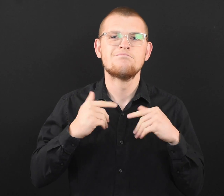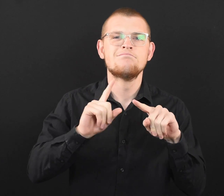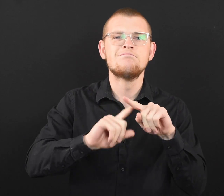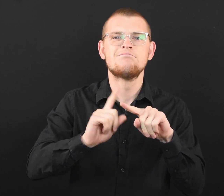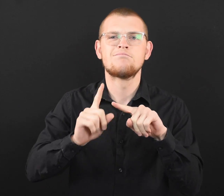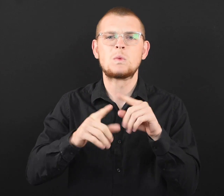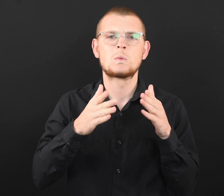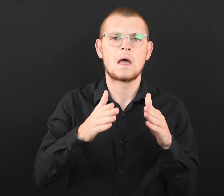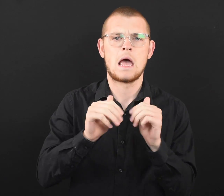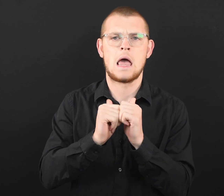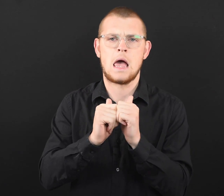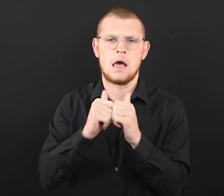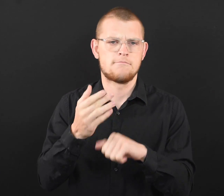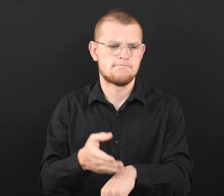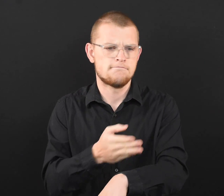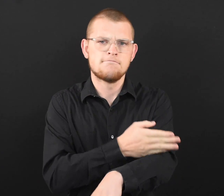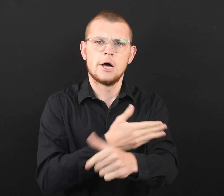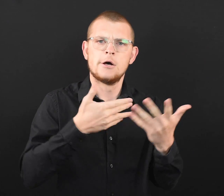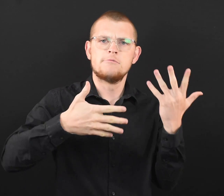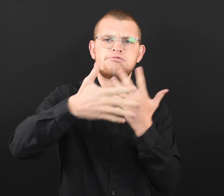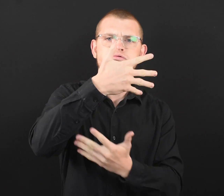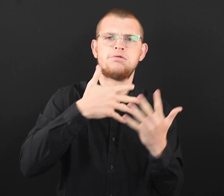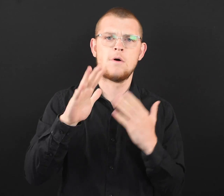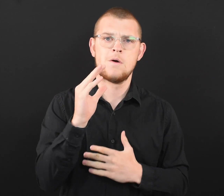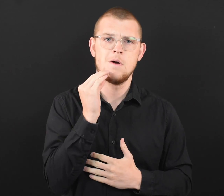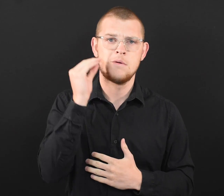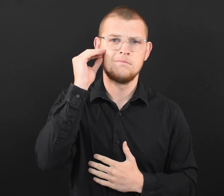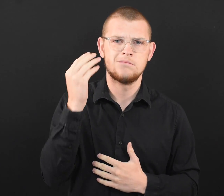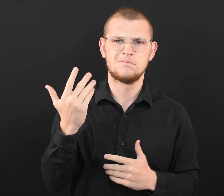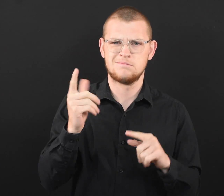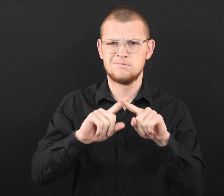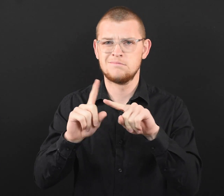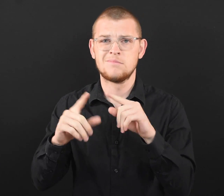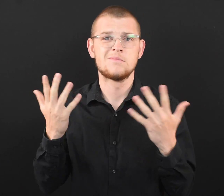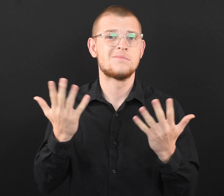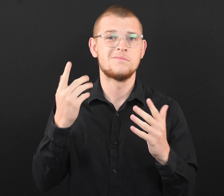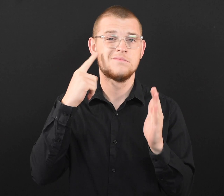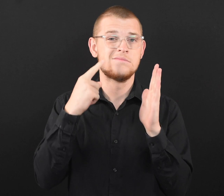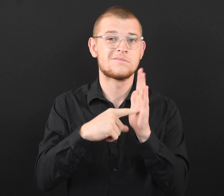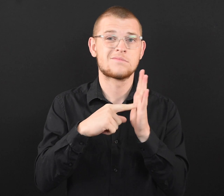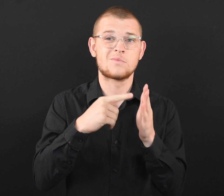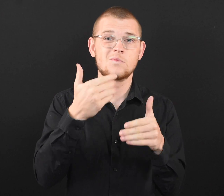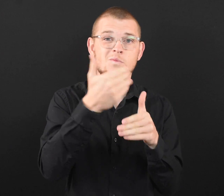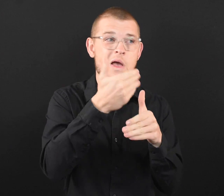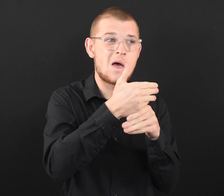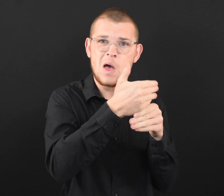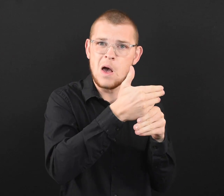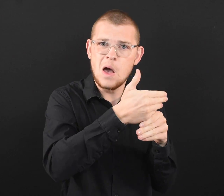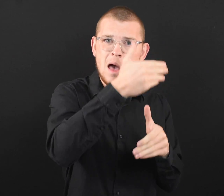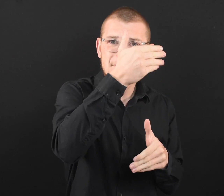Below are ways you can improve ventilation in your home. Use as many ways as you can (open windows,